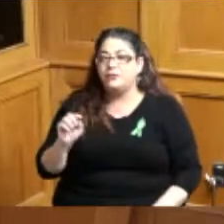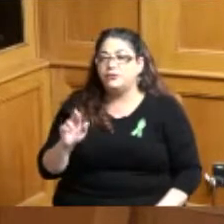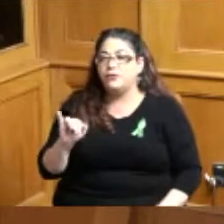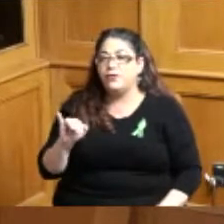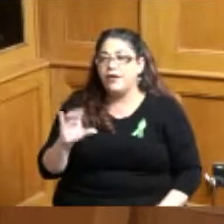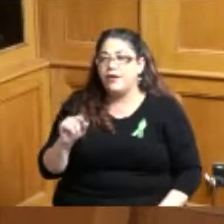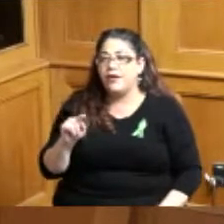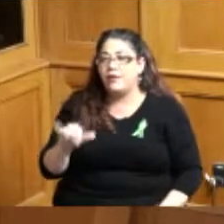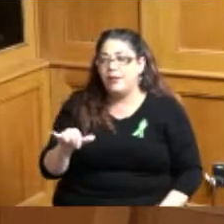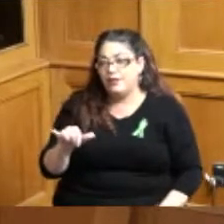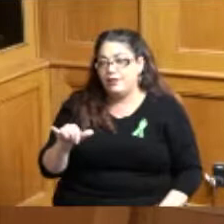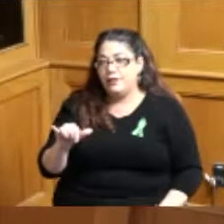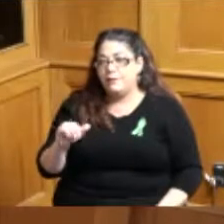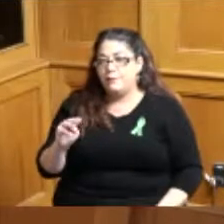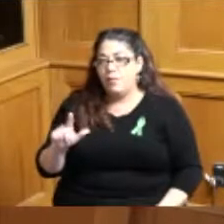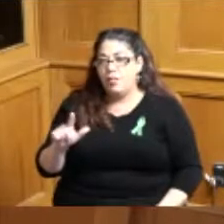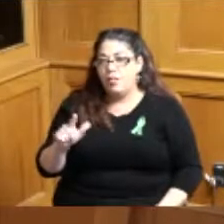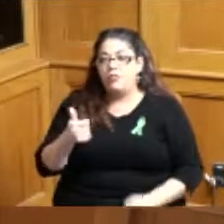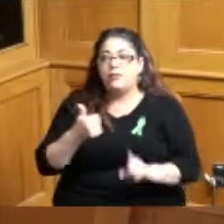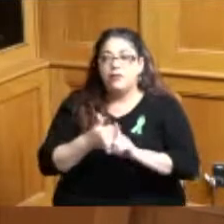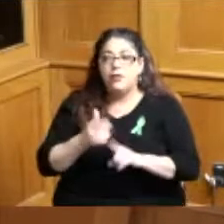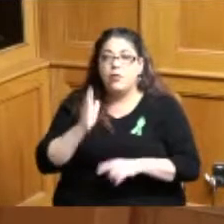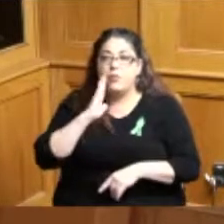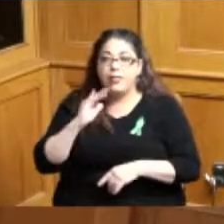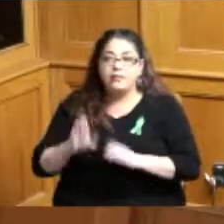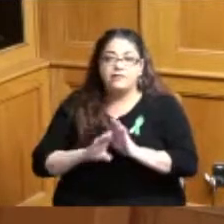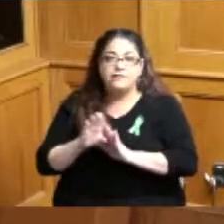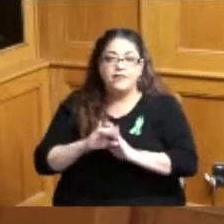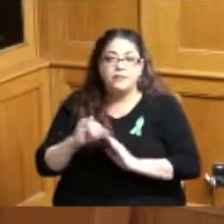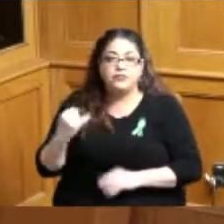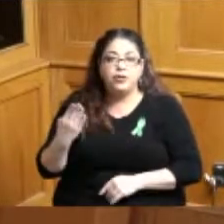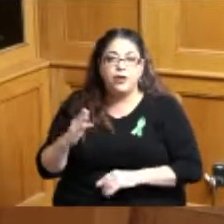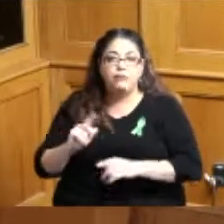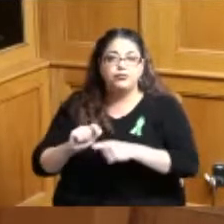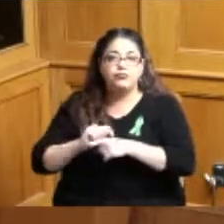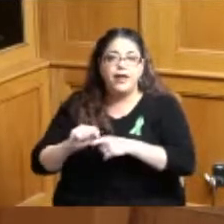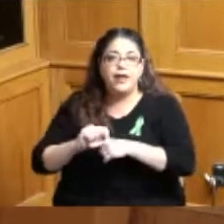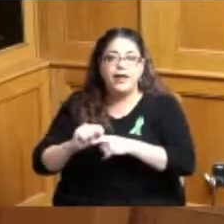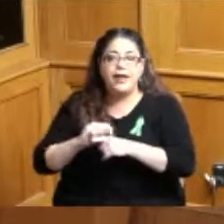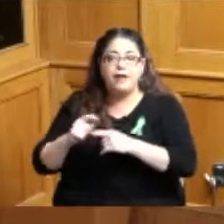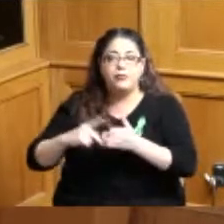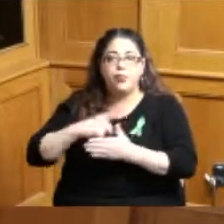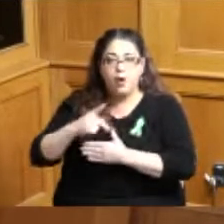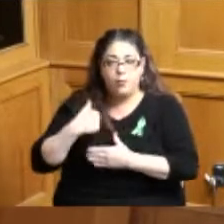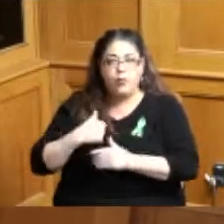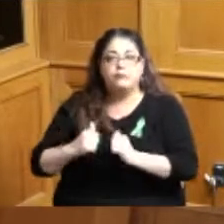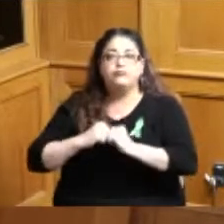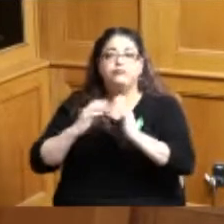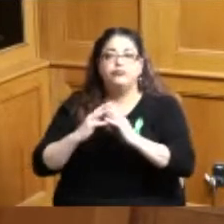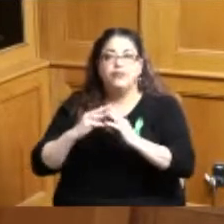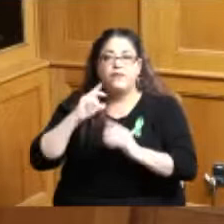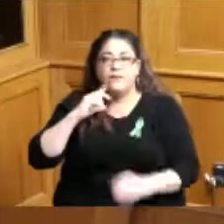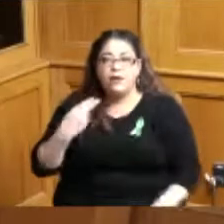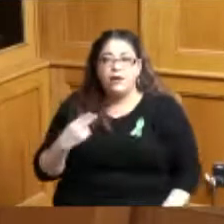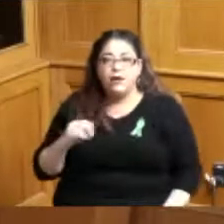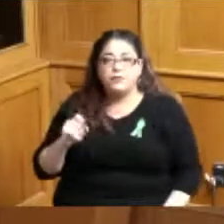there we are developing a job training program for hospitality workers we envision the program